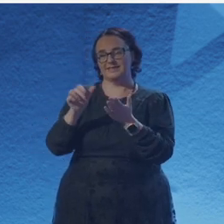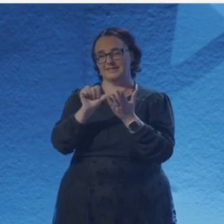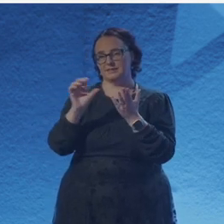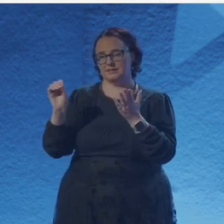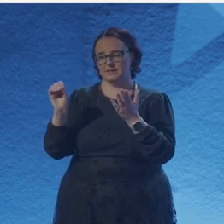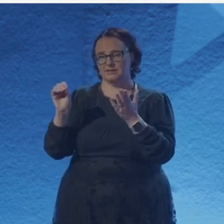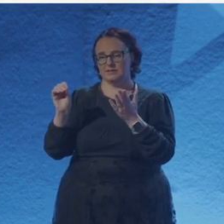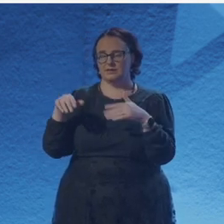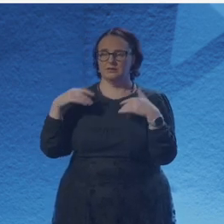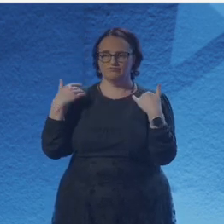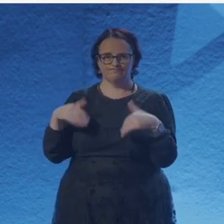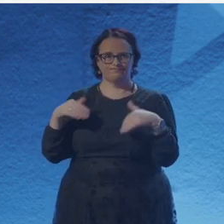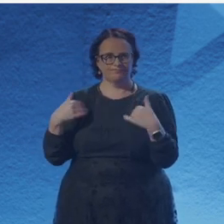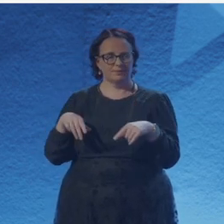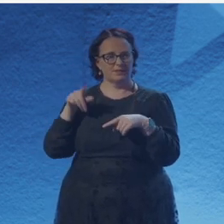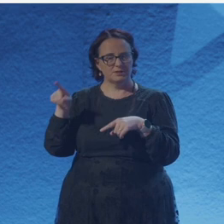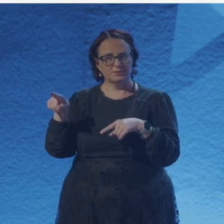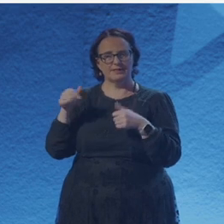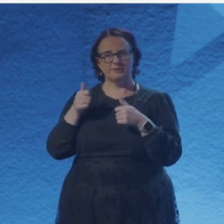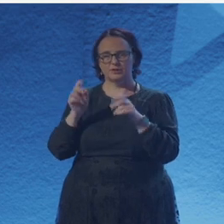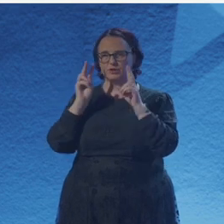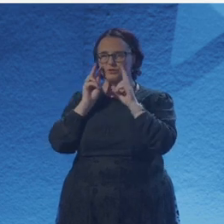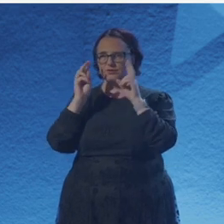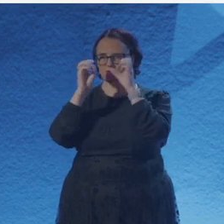I'd like to read a poem about Alicia Boole Stott,